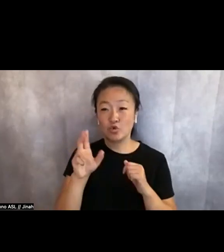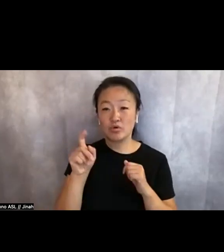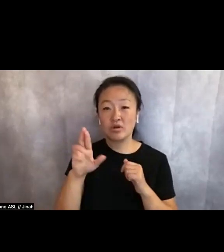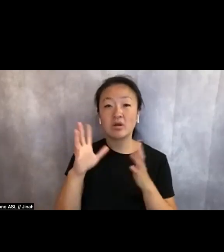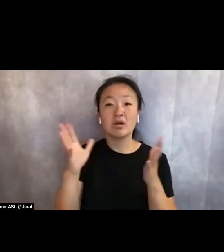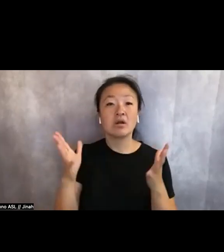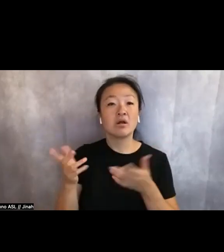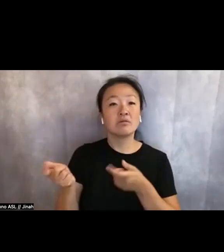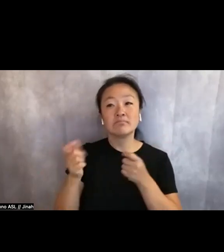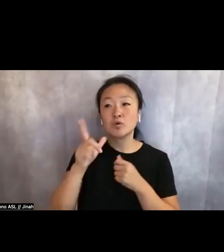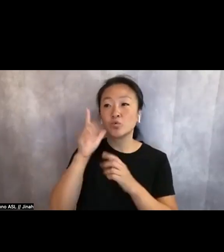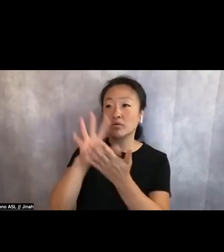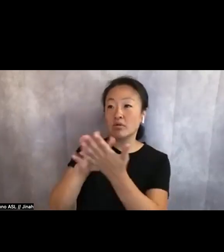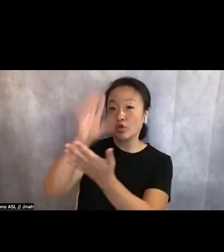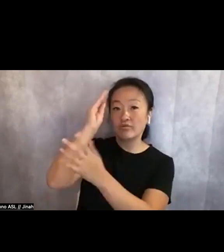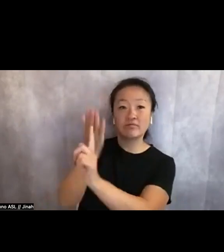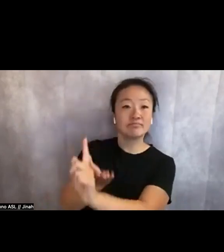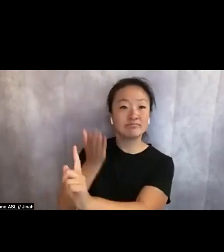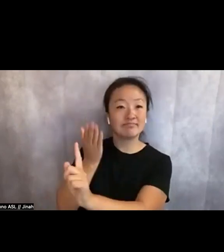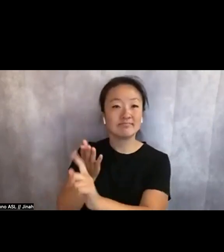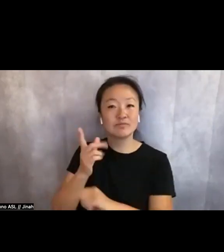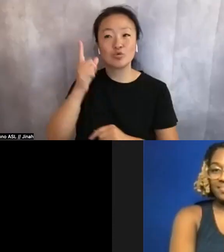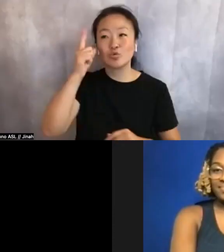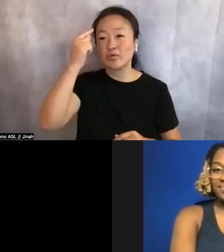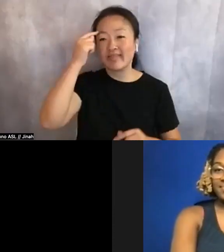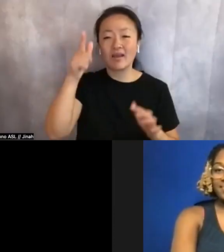and those who you think really are just dynamic in your field.